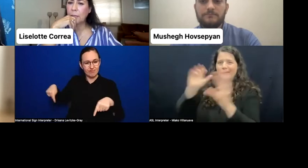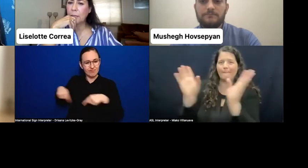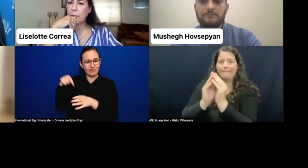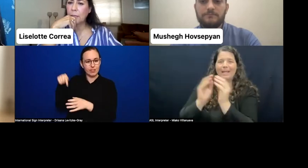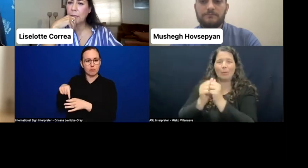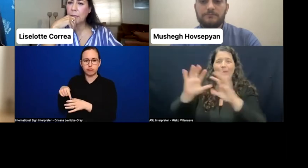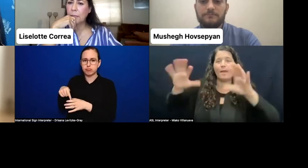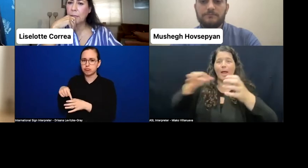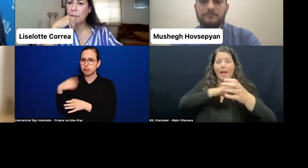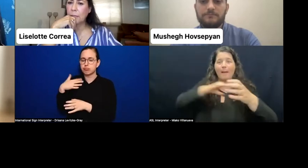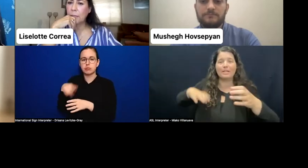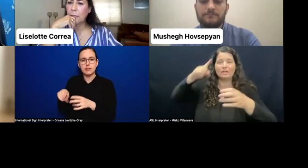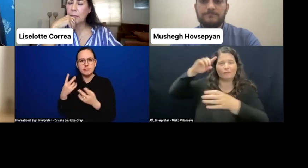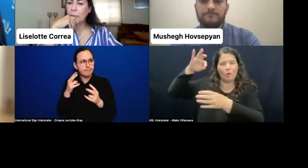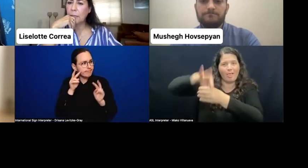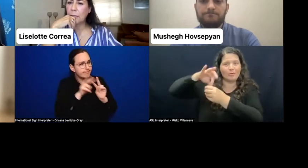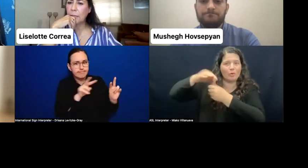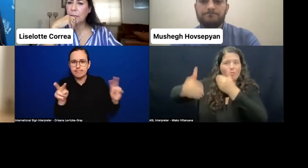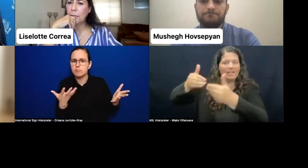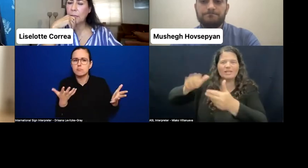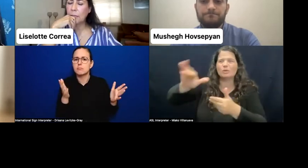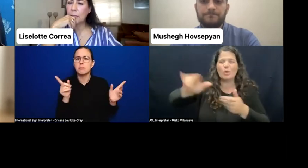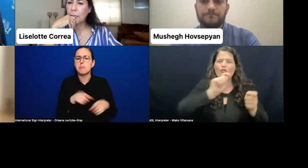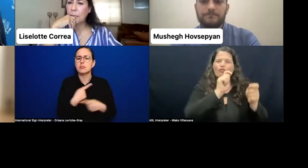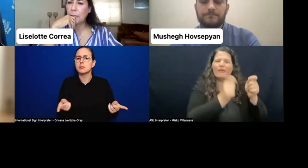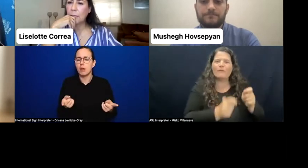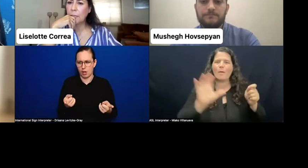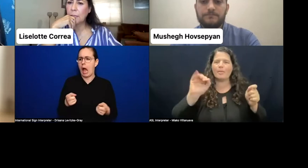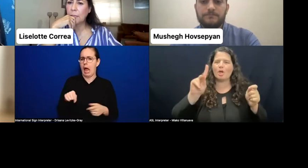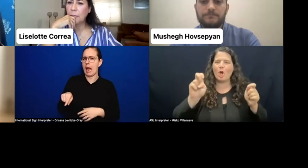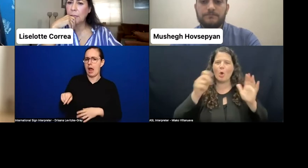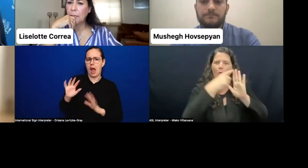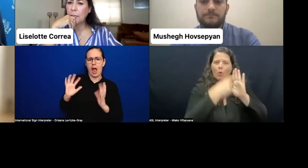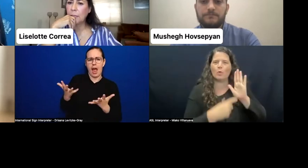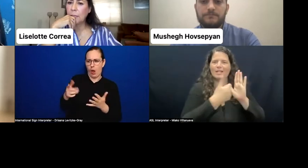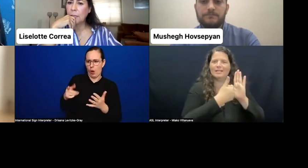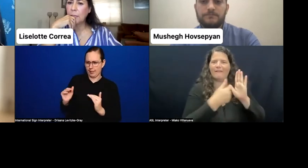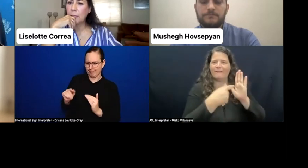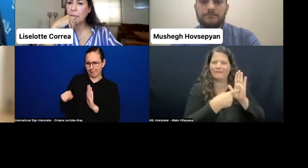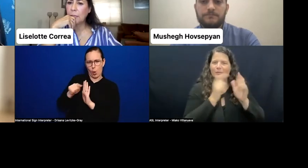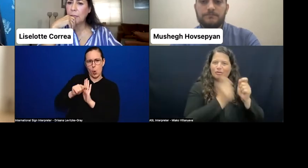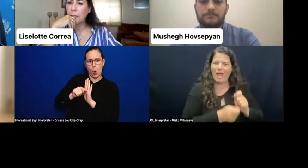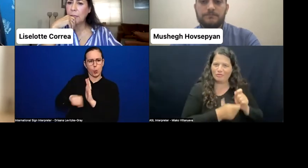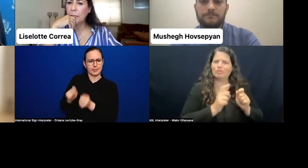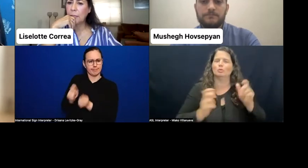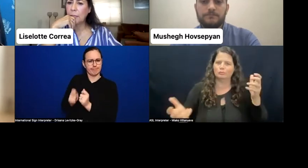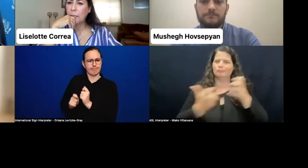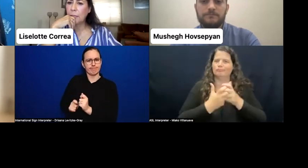how we can reform that code. And since two years that now we are starting a project, it's just a few months ago, that we